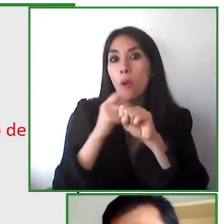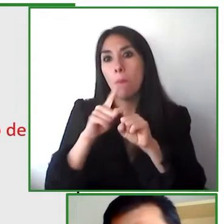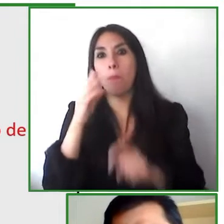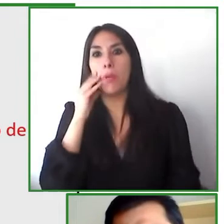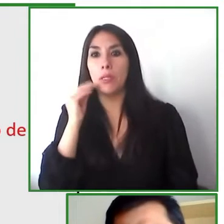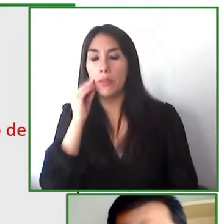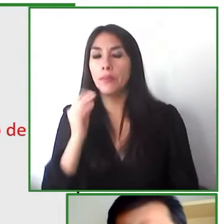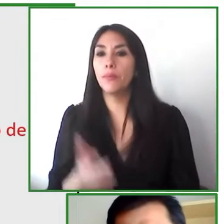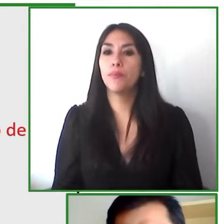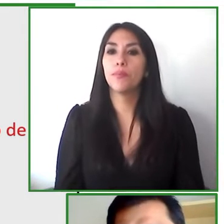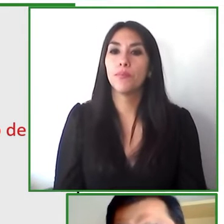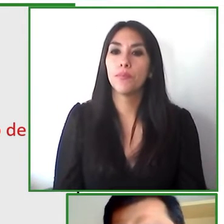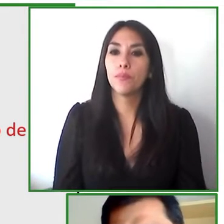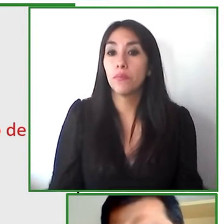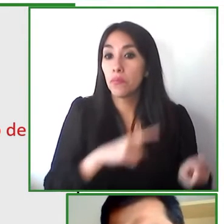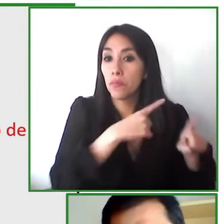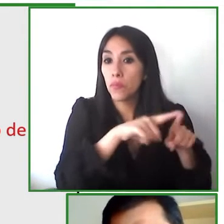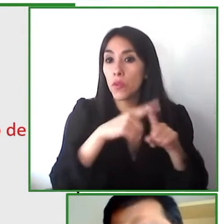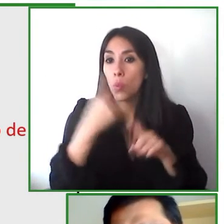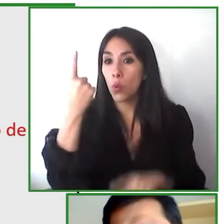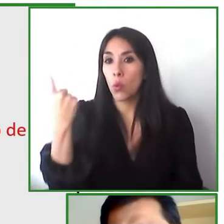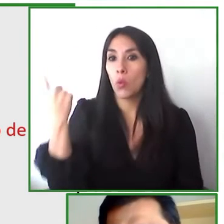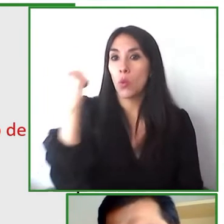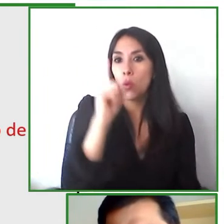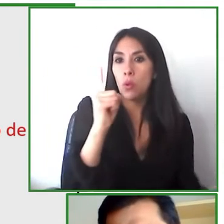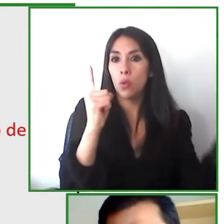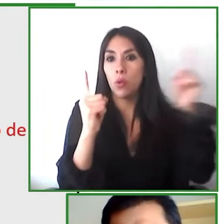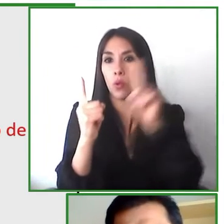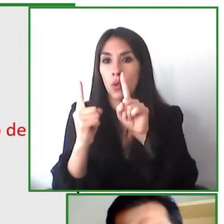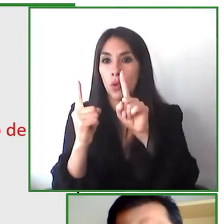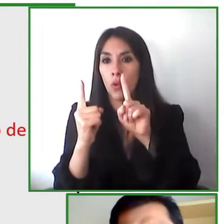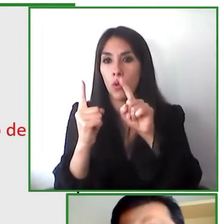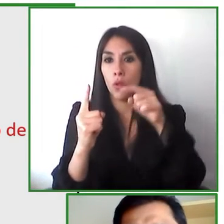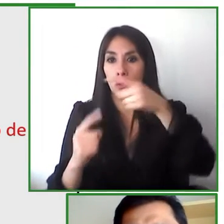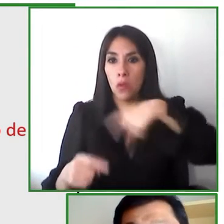need to be able to strengthen the transport systems to make sure that they're